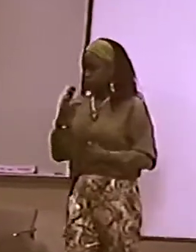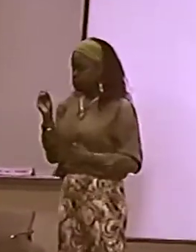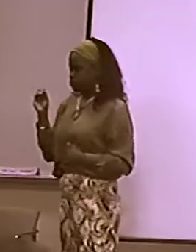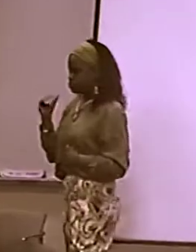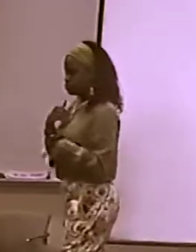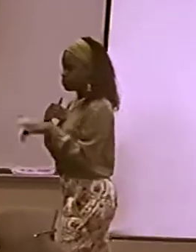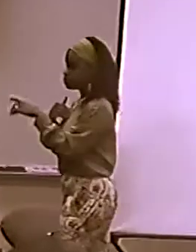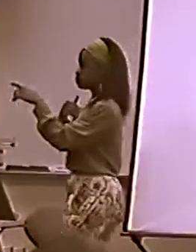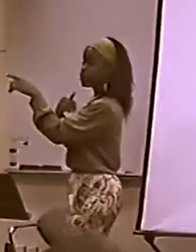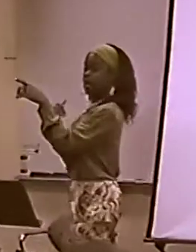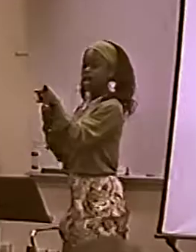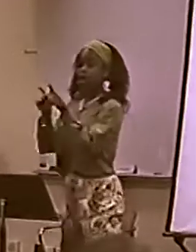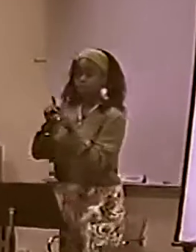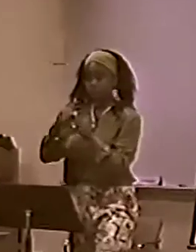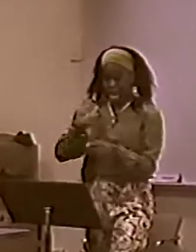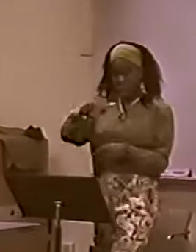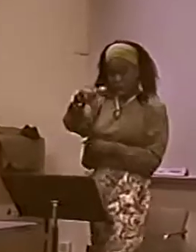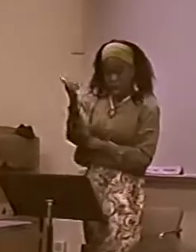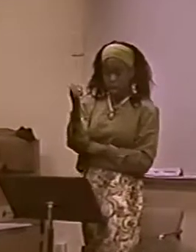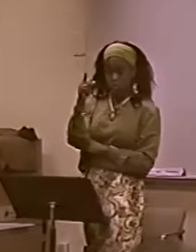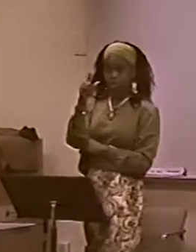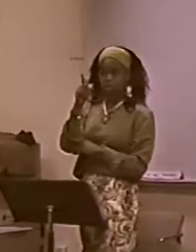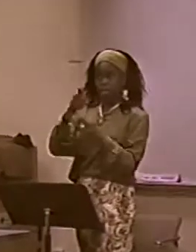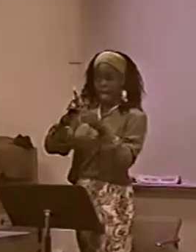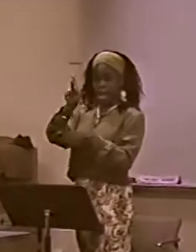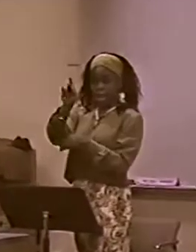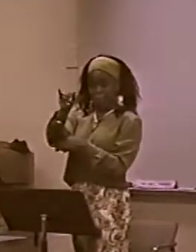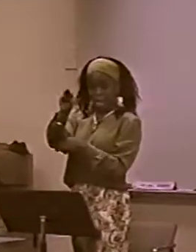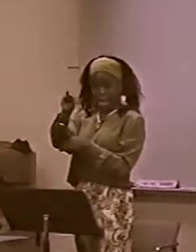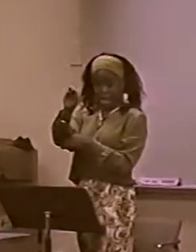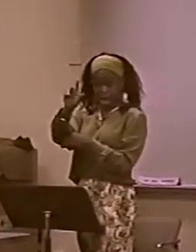SO WE DECIDED TO CLOSE THEM AND IN SPECIAL EFFECTS.